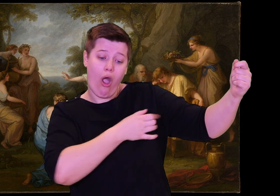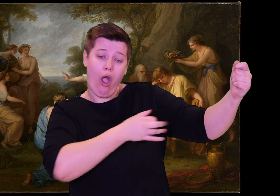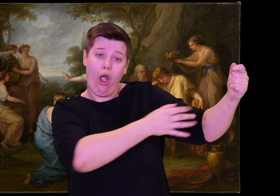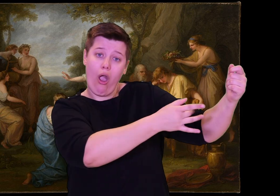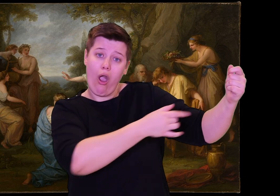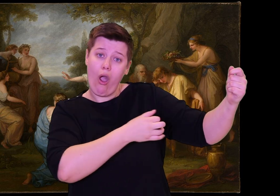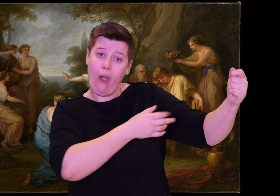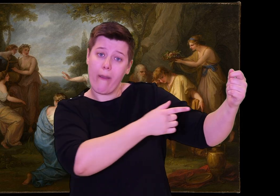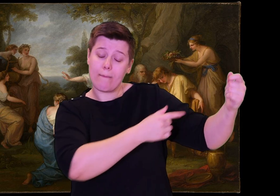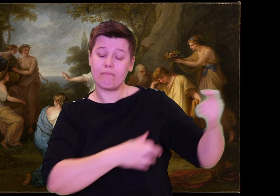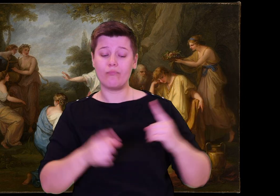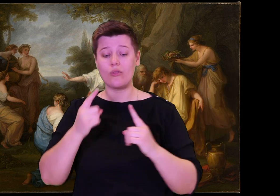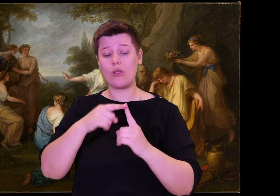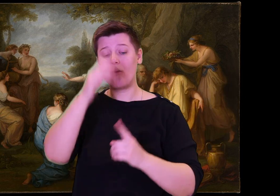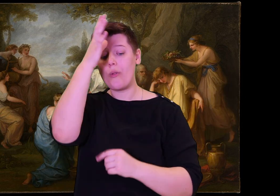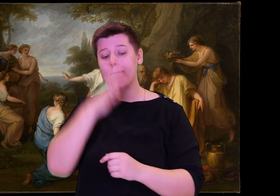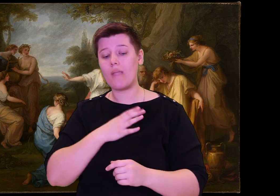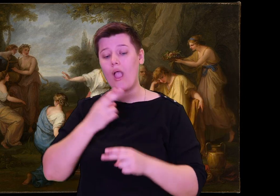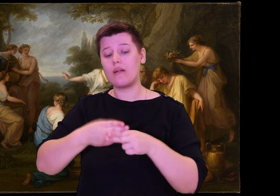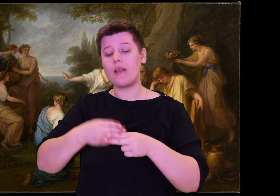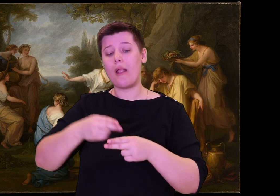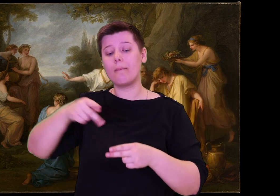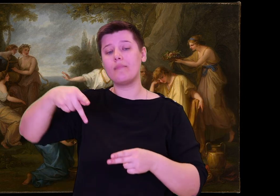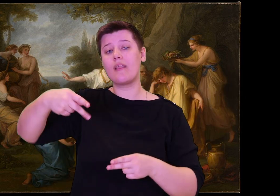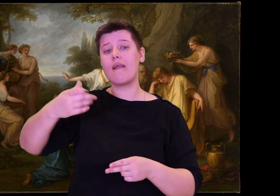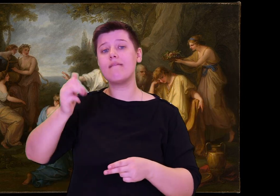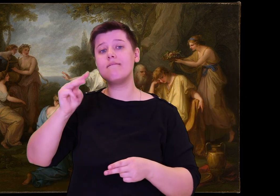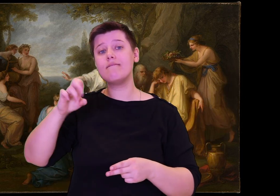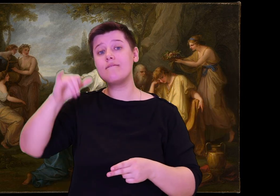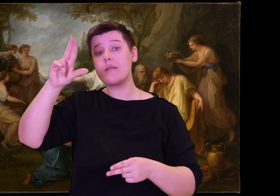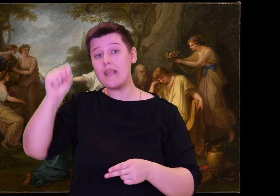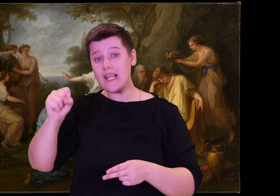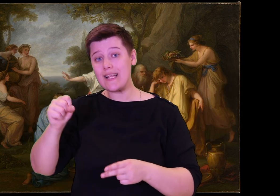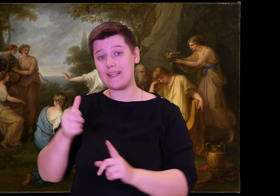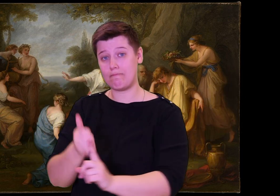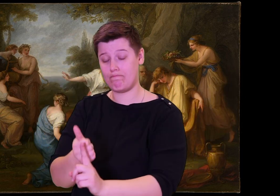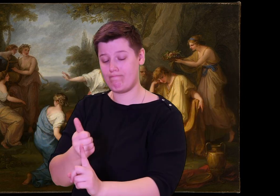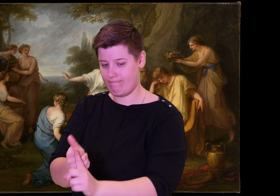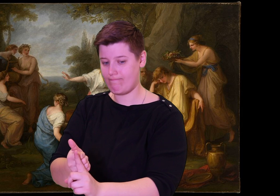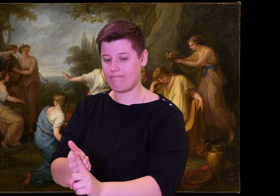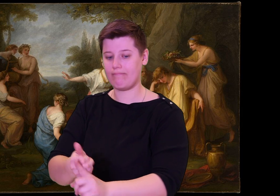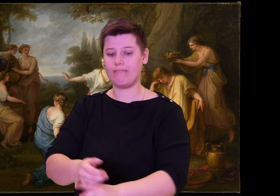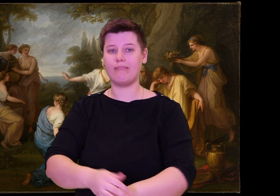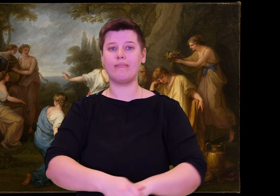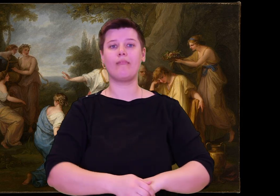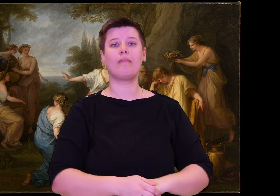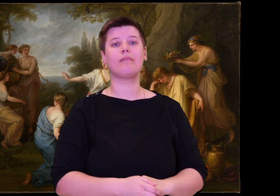a life of ease. They make no contribution.